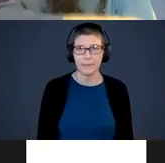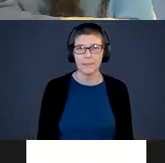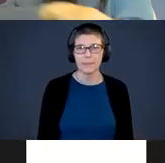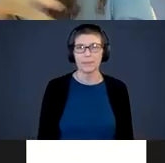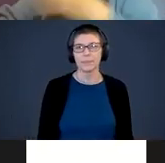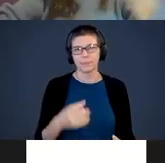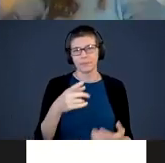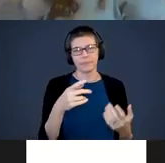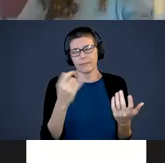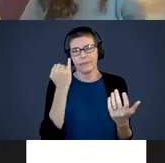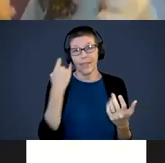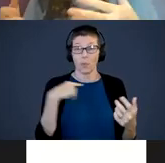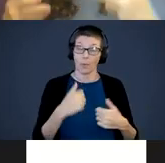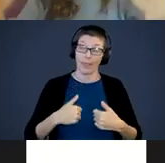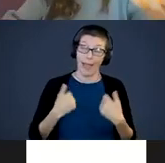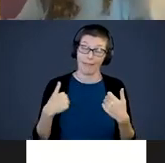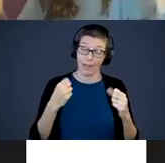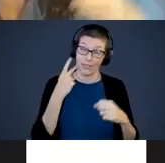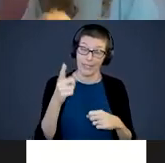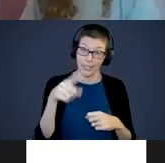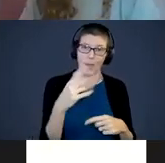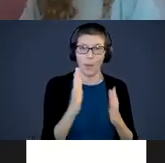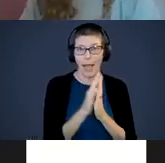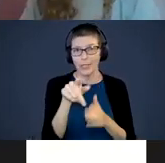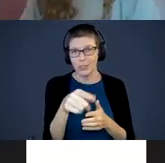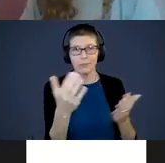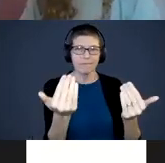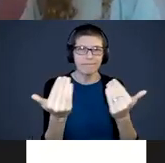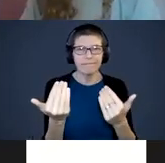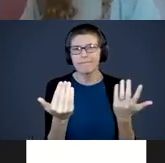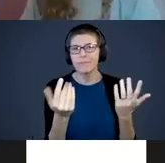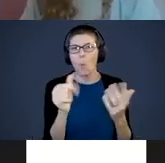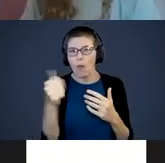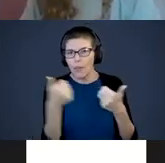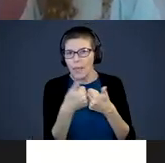If we were live and I could see you, I would ask you what other games or actions would you